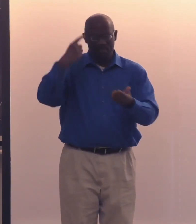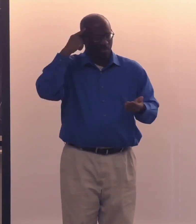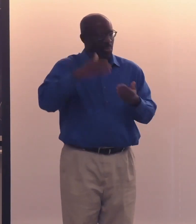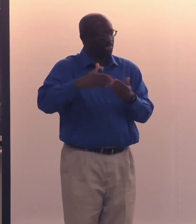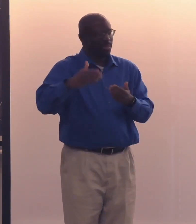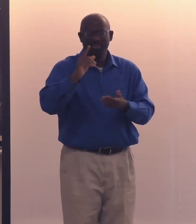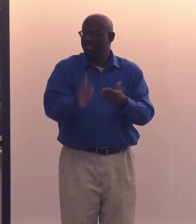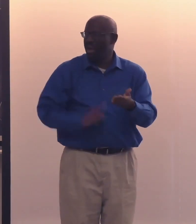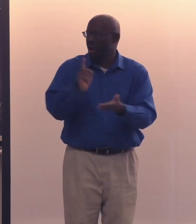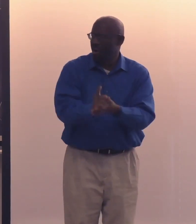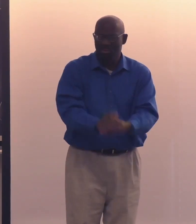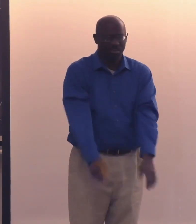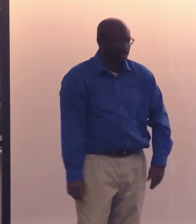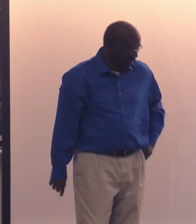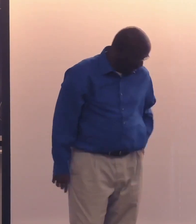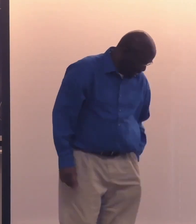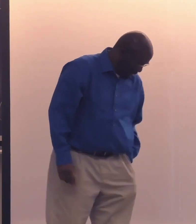And we're going to talk a lot about this in the next hour.